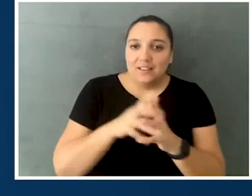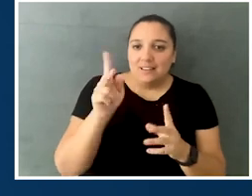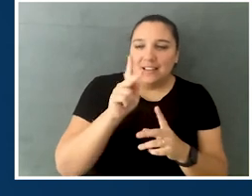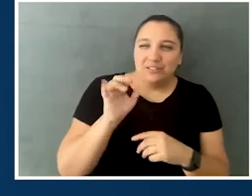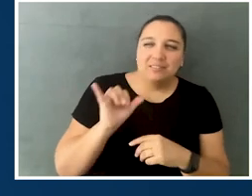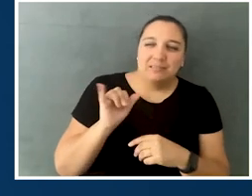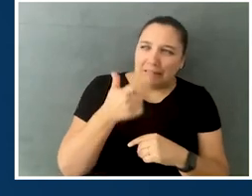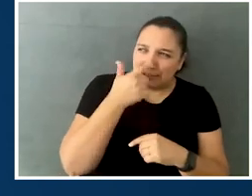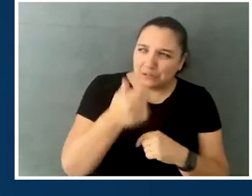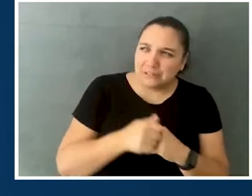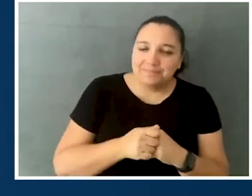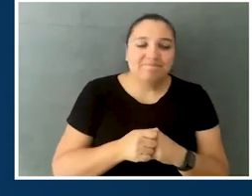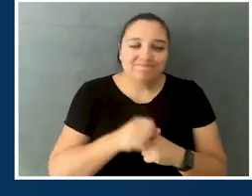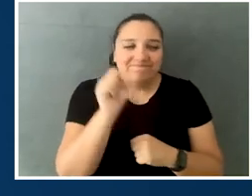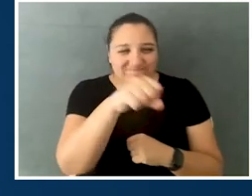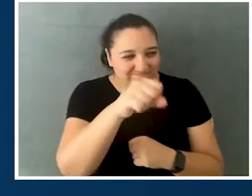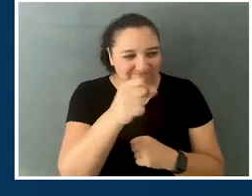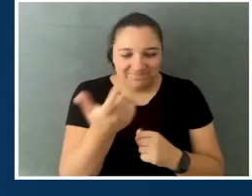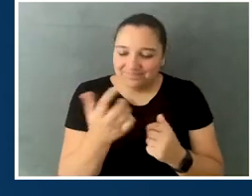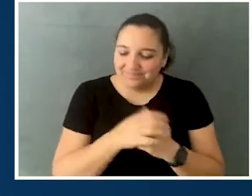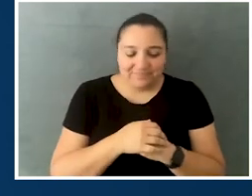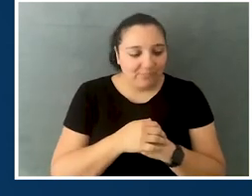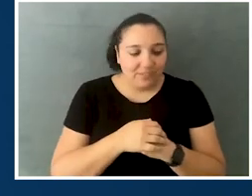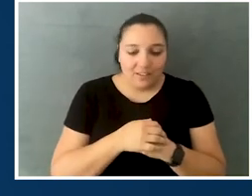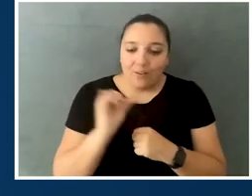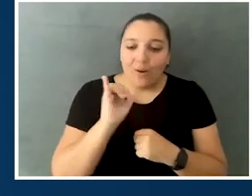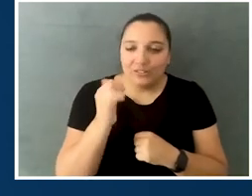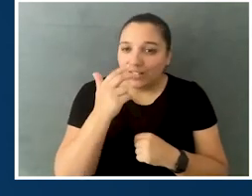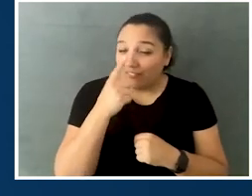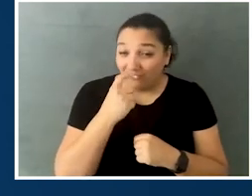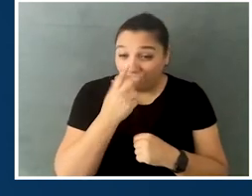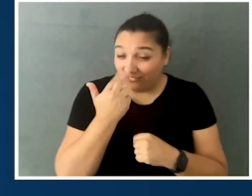Yeah, so. - So interesting. Yeah, and the thing that I also think is really funny is